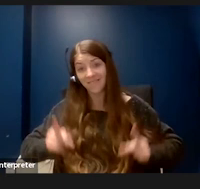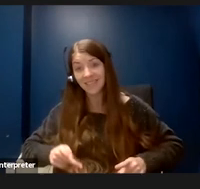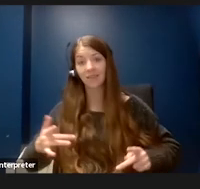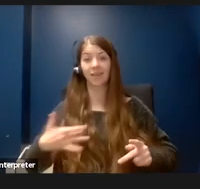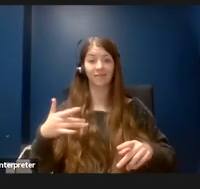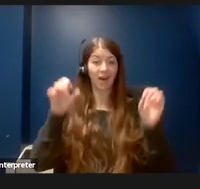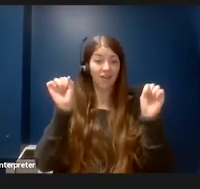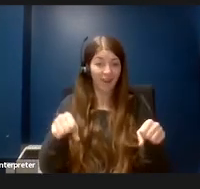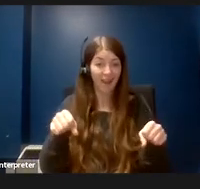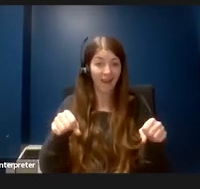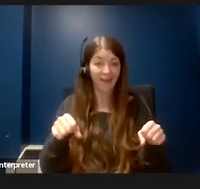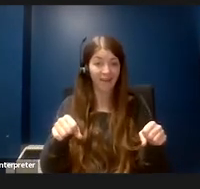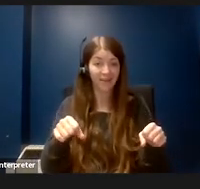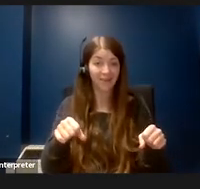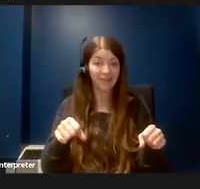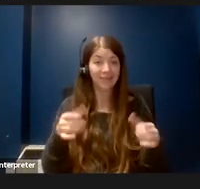it was difficult too because there was usually